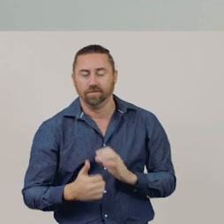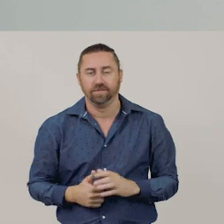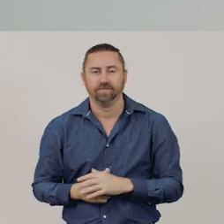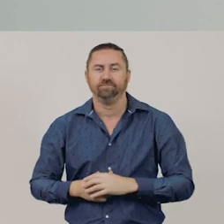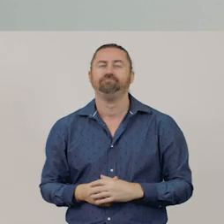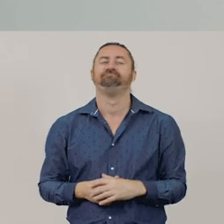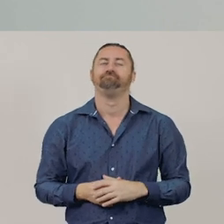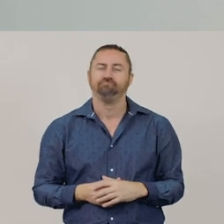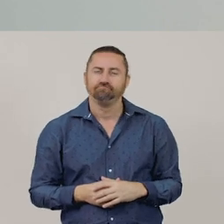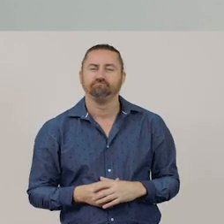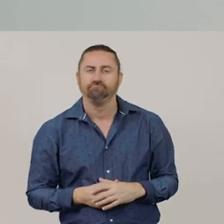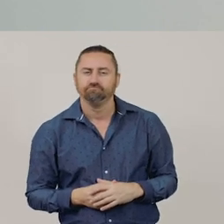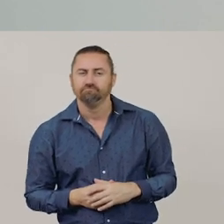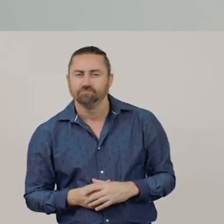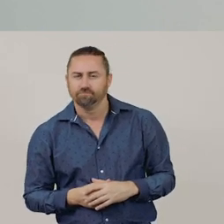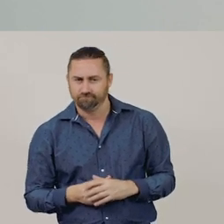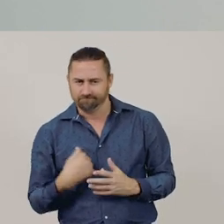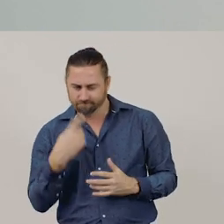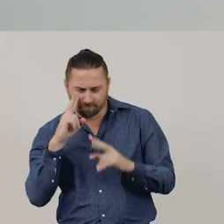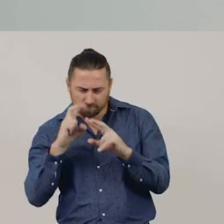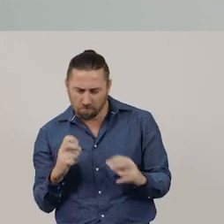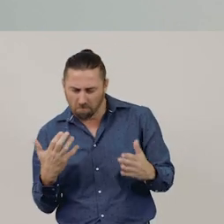Let’s learn some more about 3D objects.